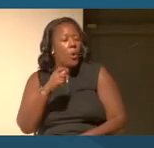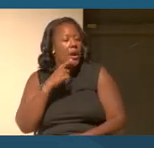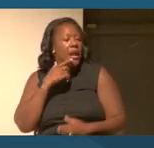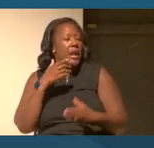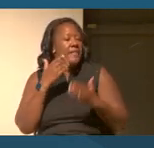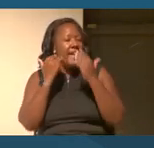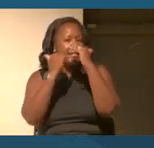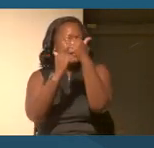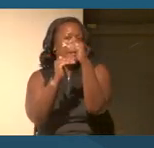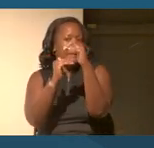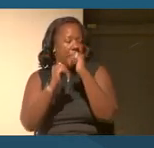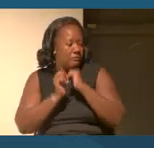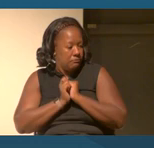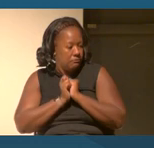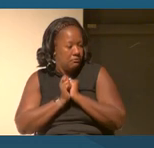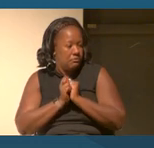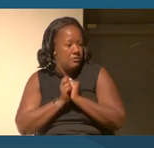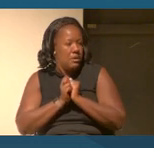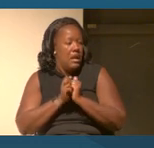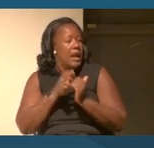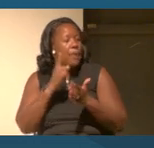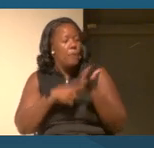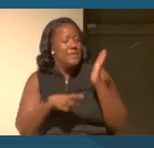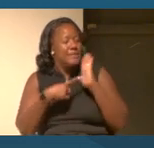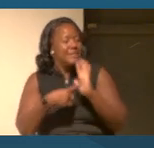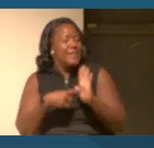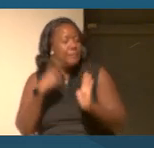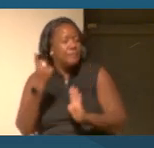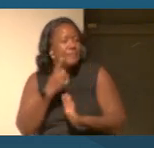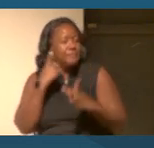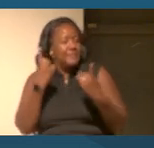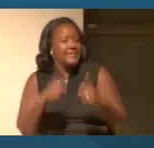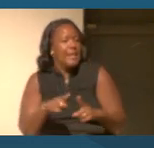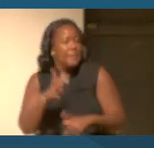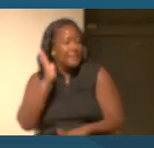And what's an example of something that has happened in the past when someone has perhaps